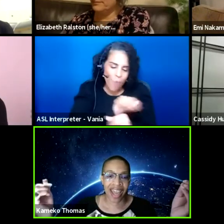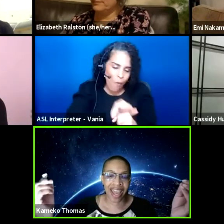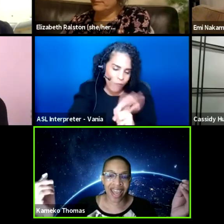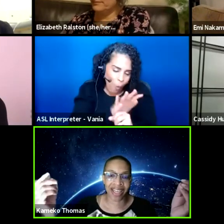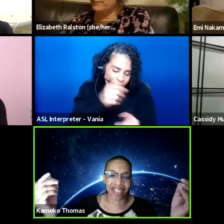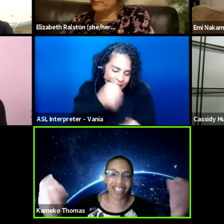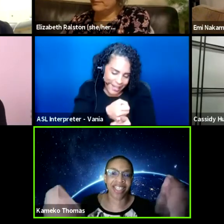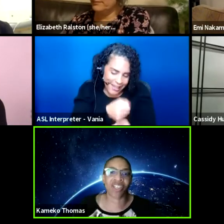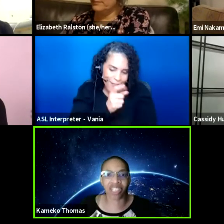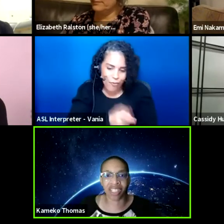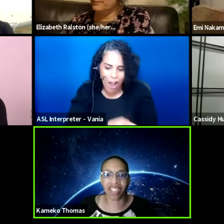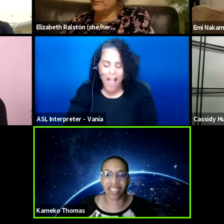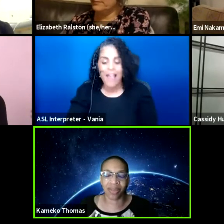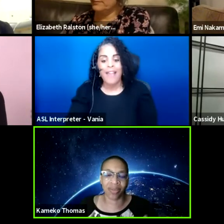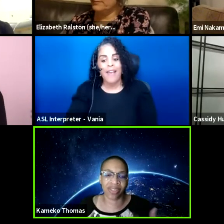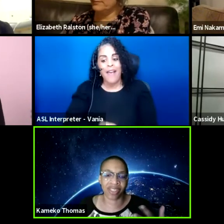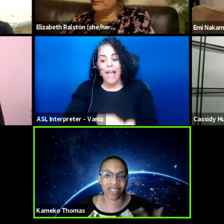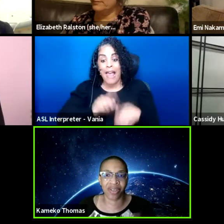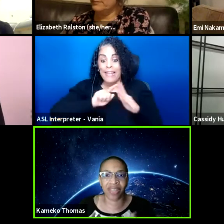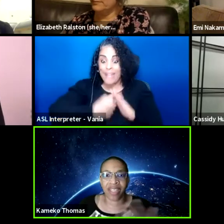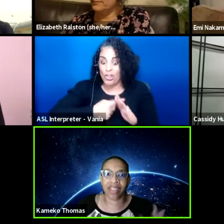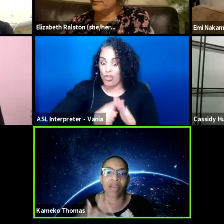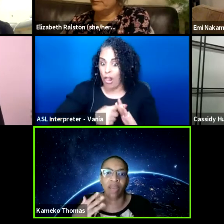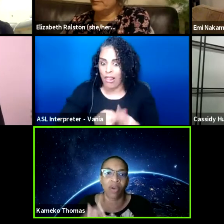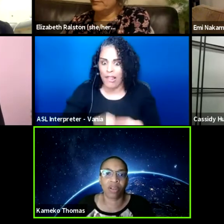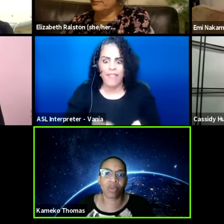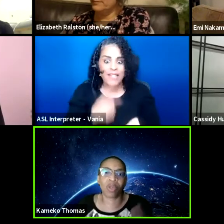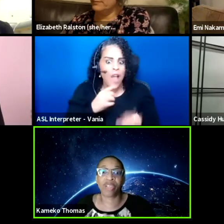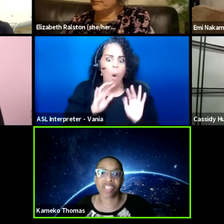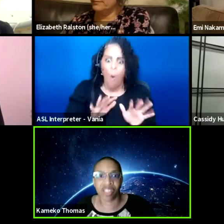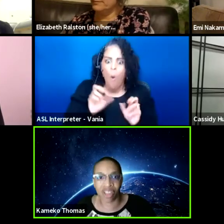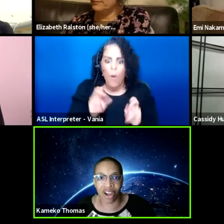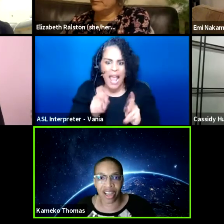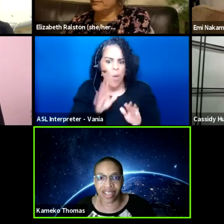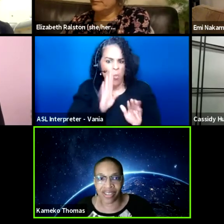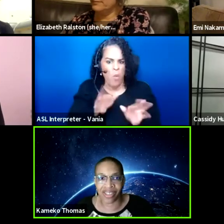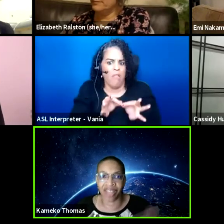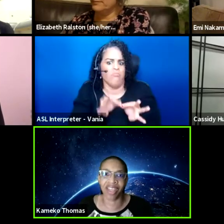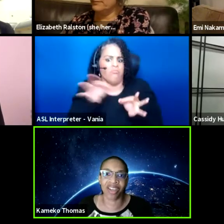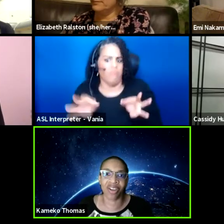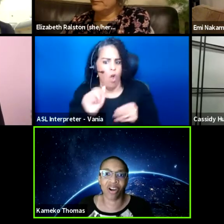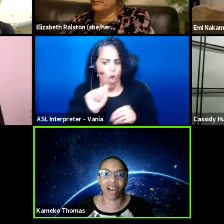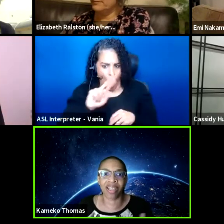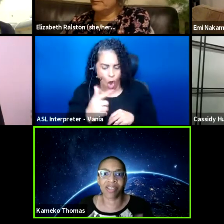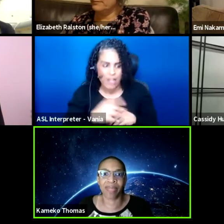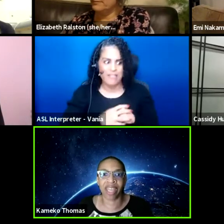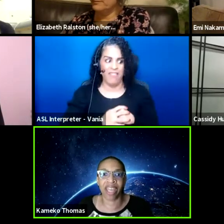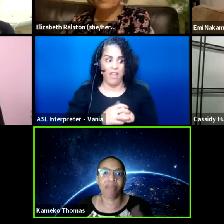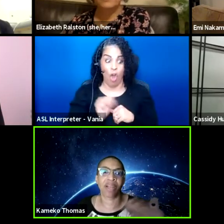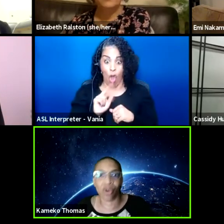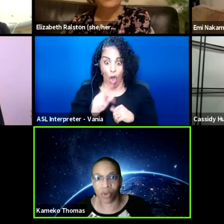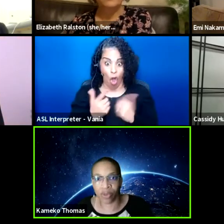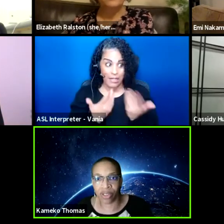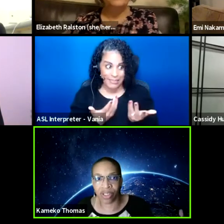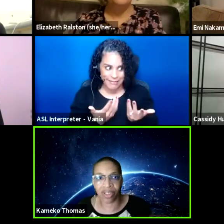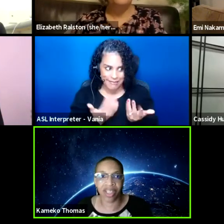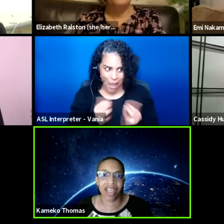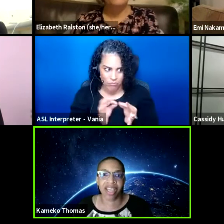and initially was, you know, they said, okay, well, we'll push it to August, and then August became October,